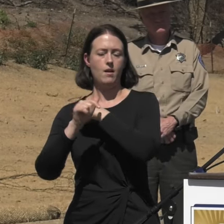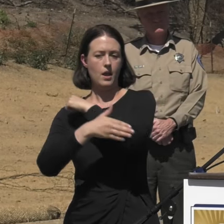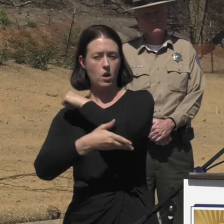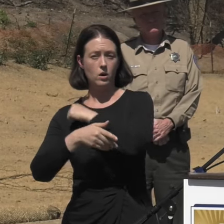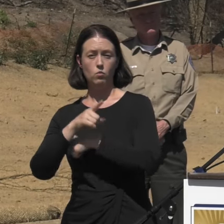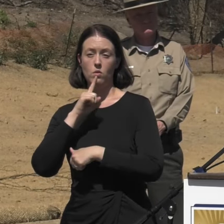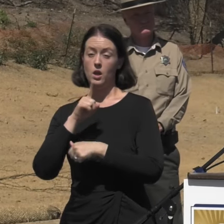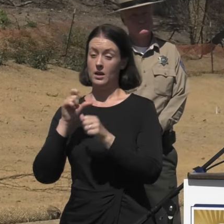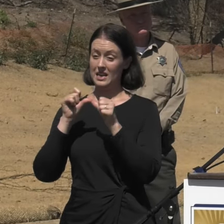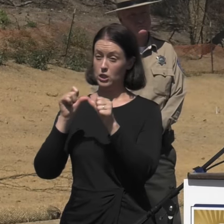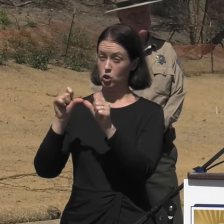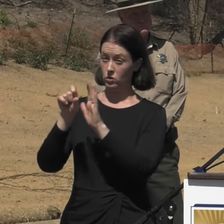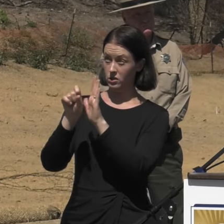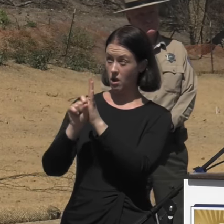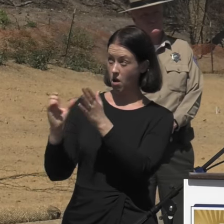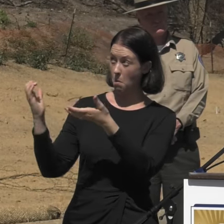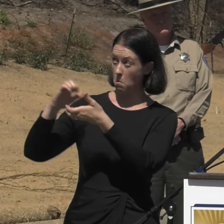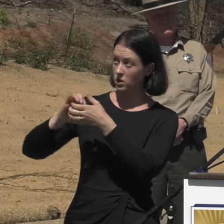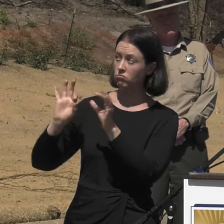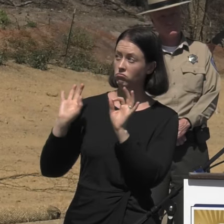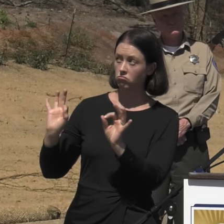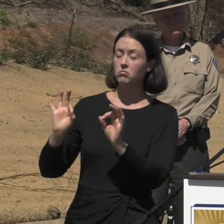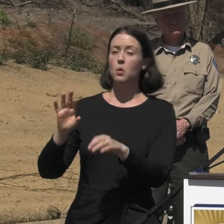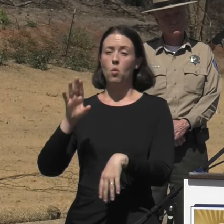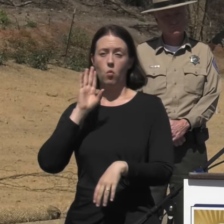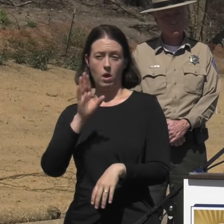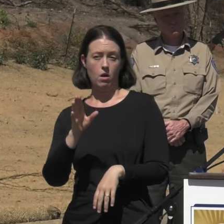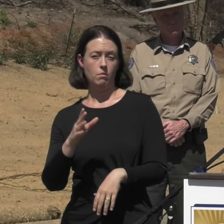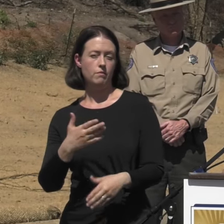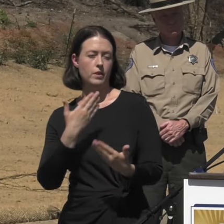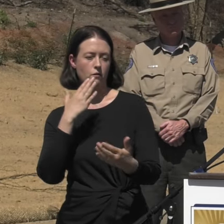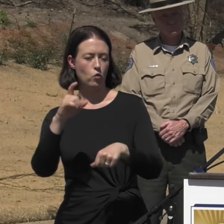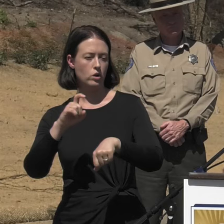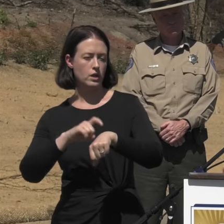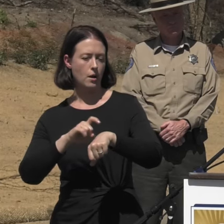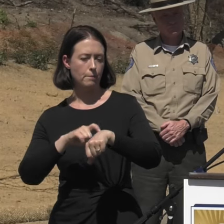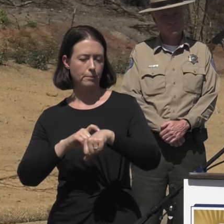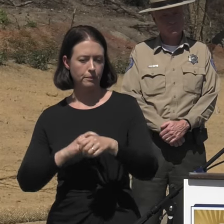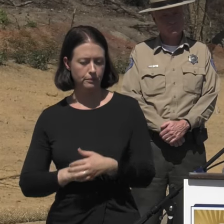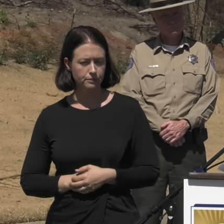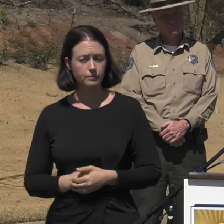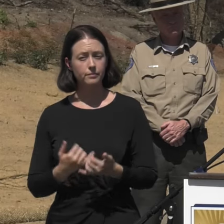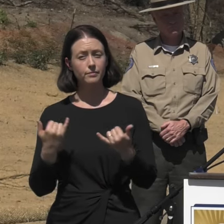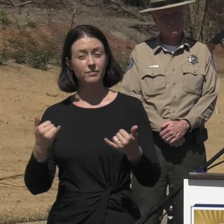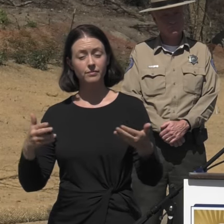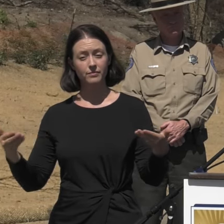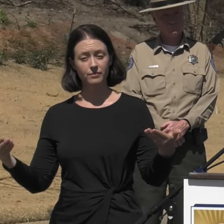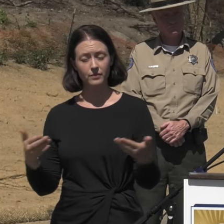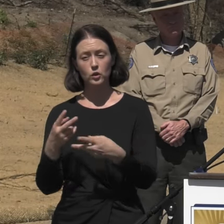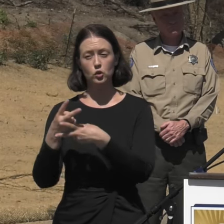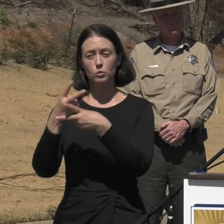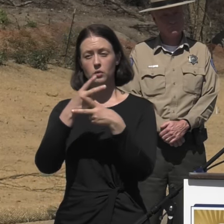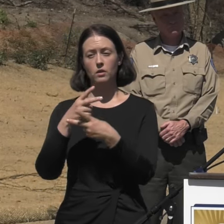much needed recovery funding to local communities. I wanna thank you for your time today. Now I'd like to introduce Supervisor Linda Parks